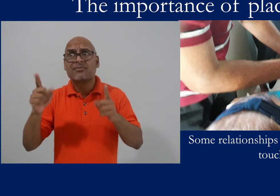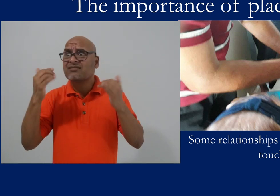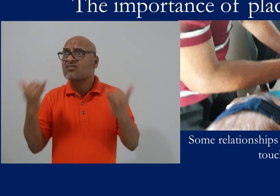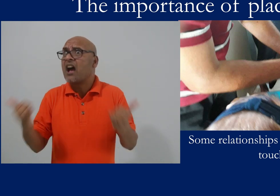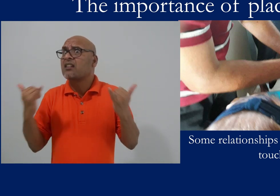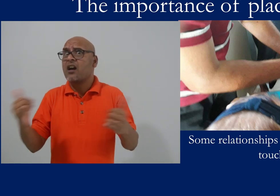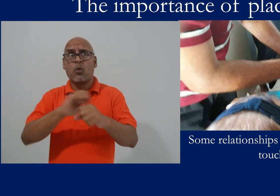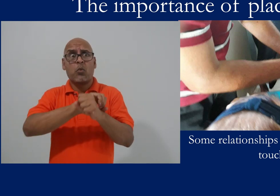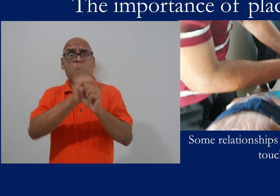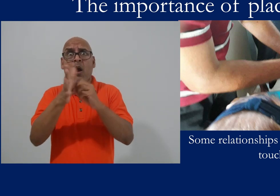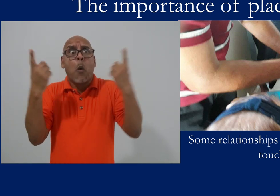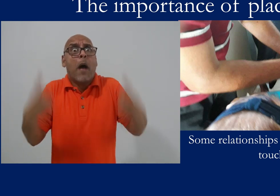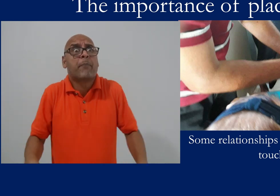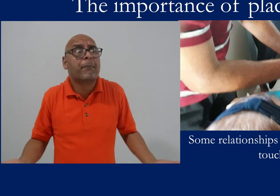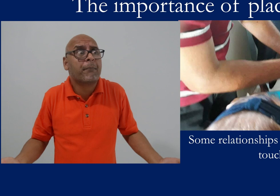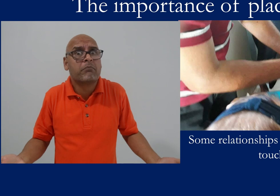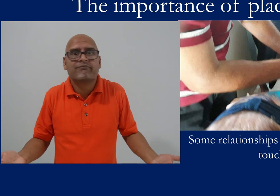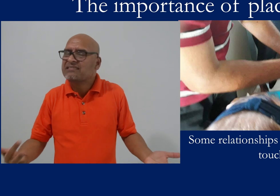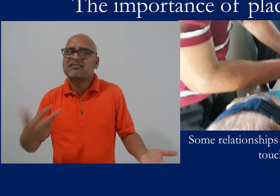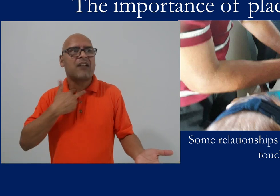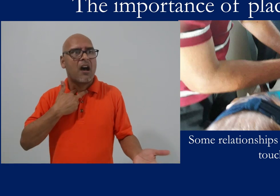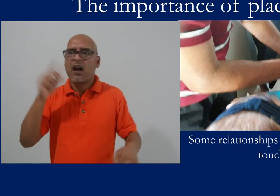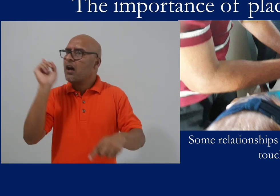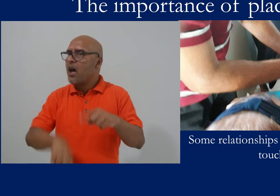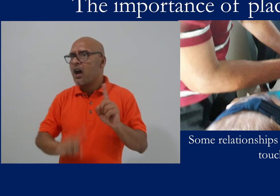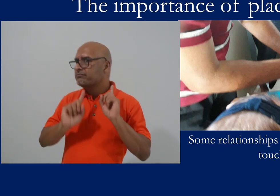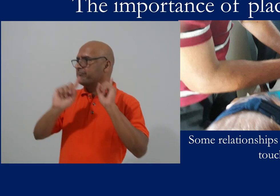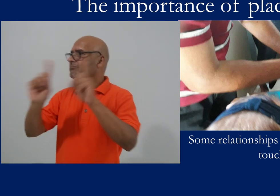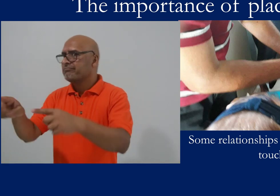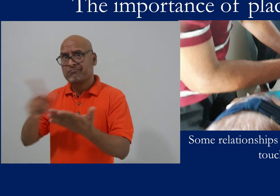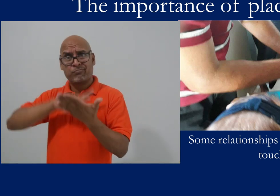Maintaining relationships at a distance, especially in the context of the COVID